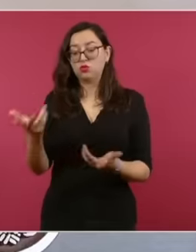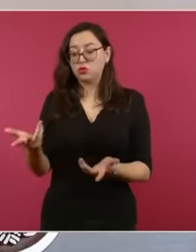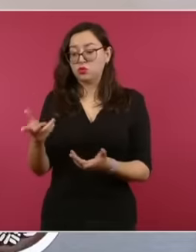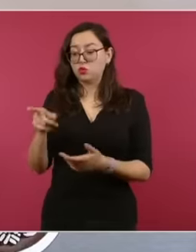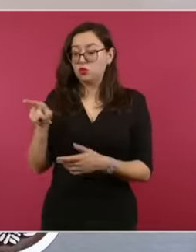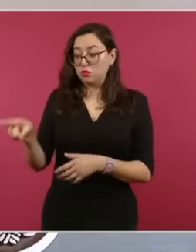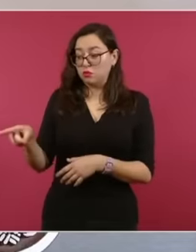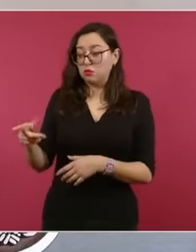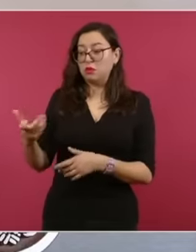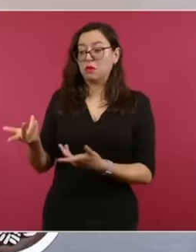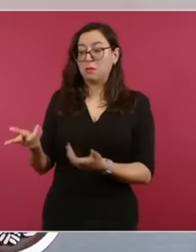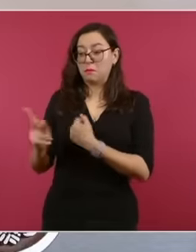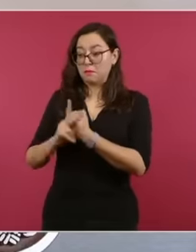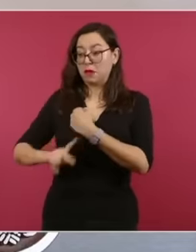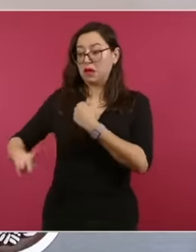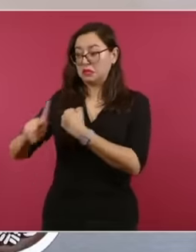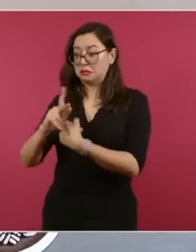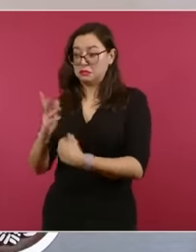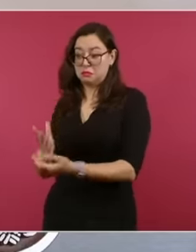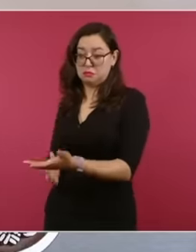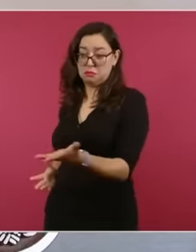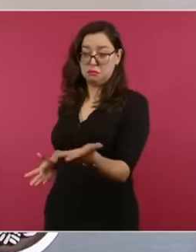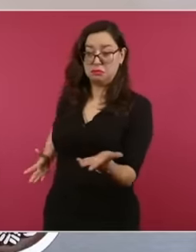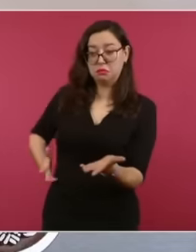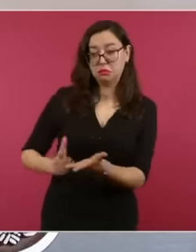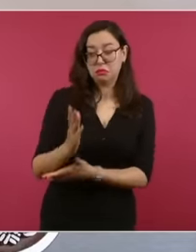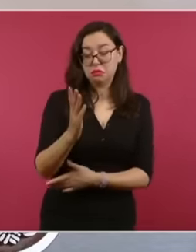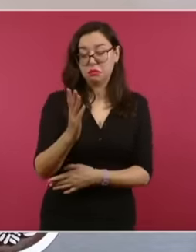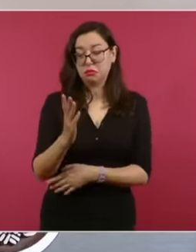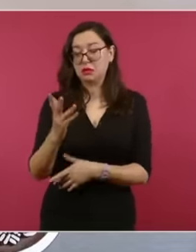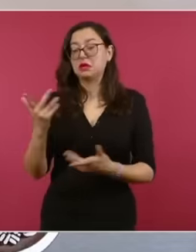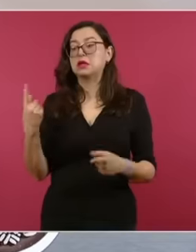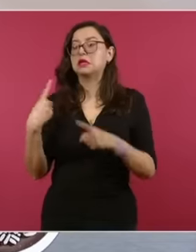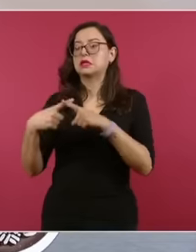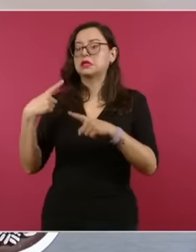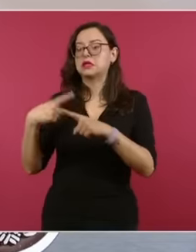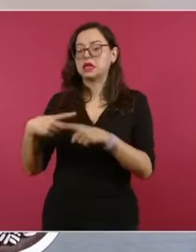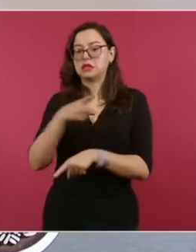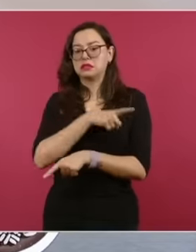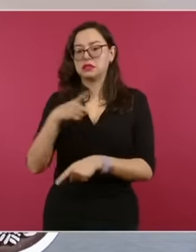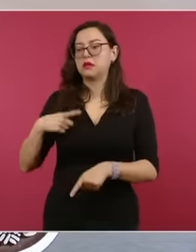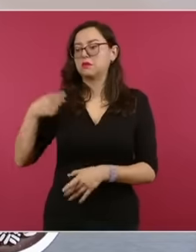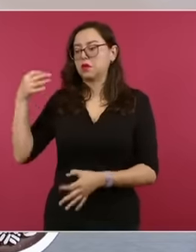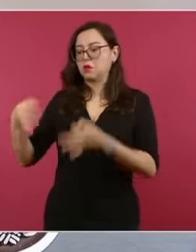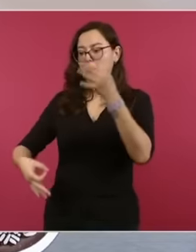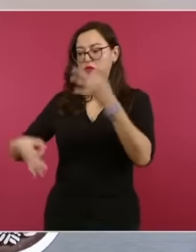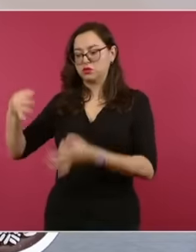Ecuador the International Court of Justice is the appropriate judicial body to determine the